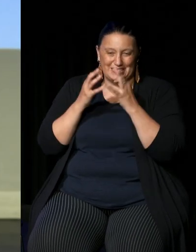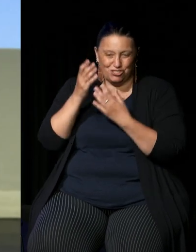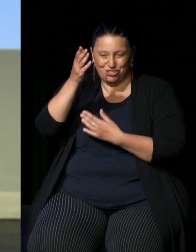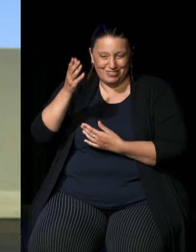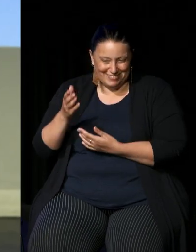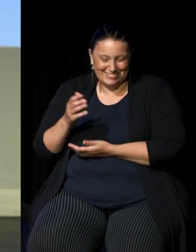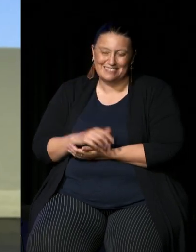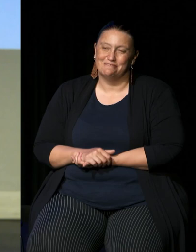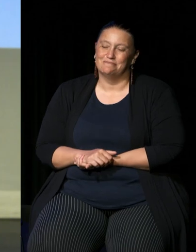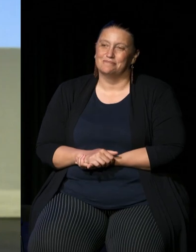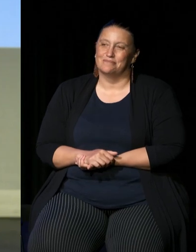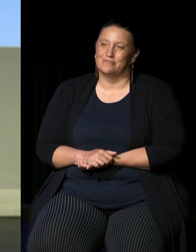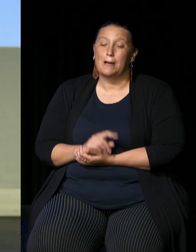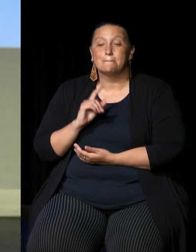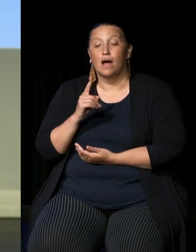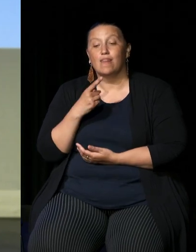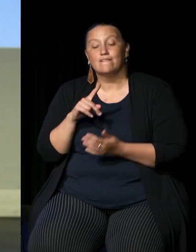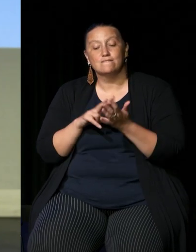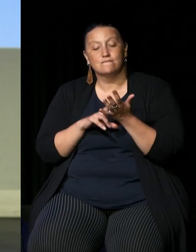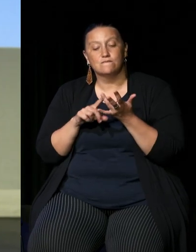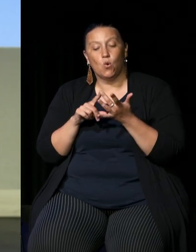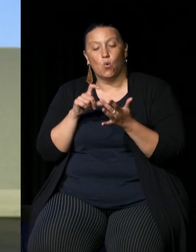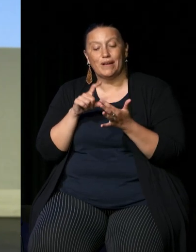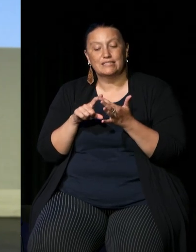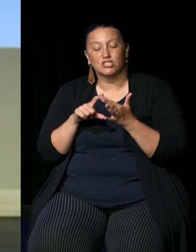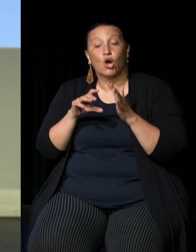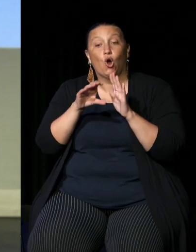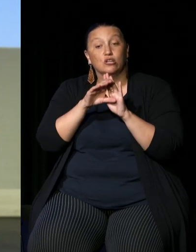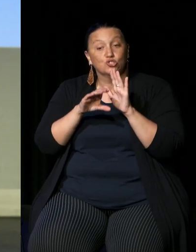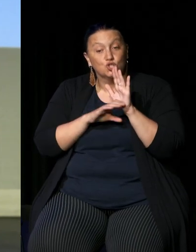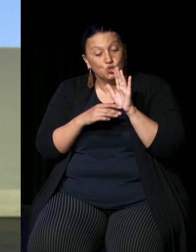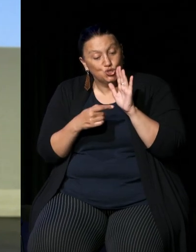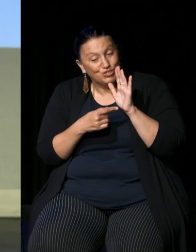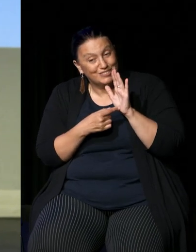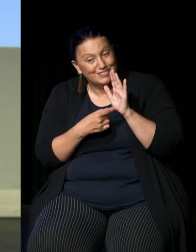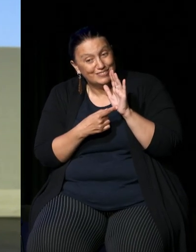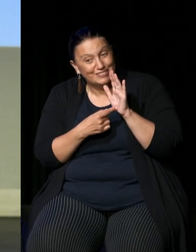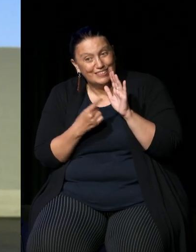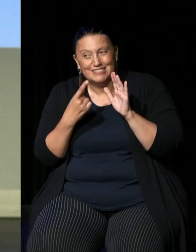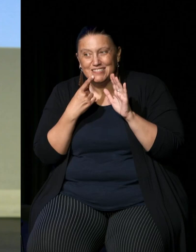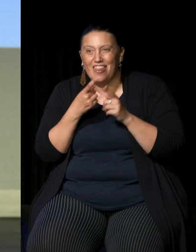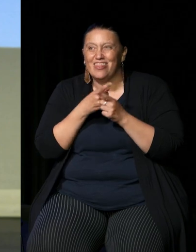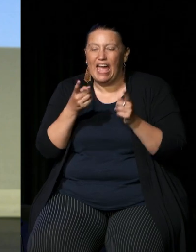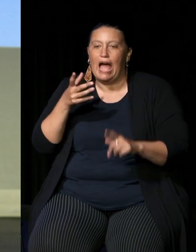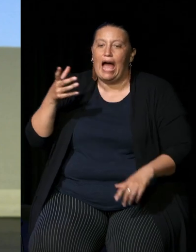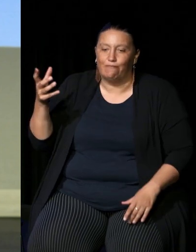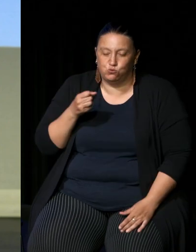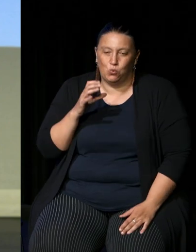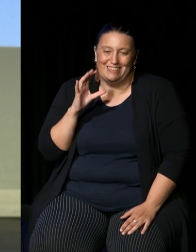difference here is that the voice constitutionally requires them to listen and to consider,